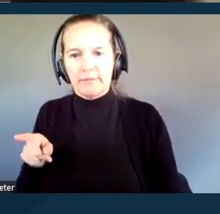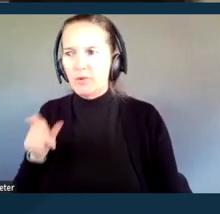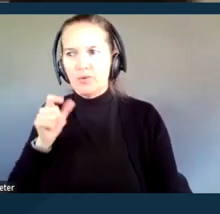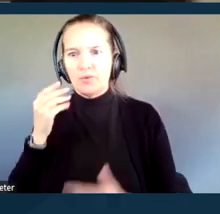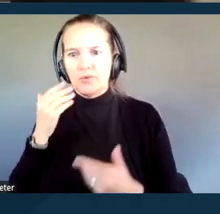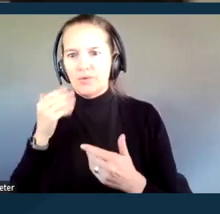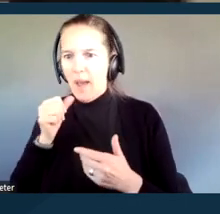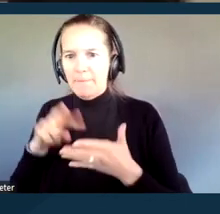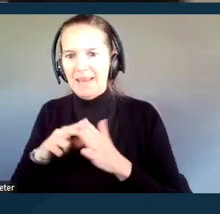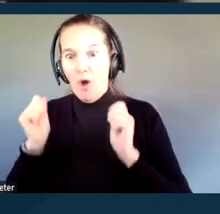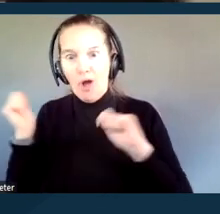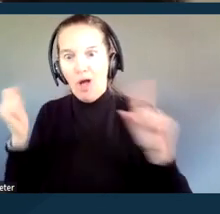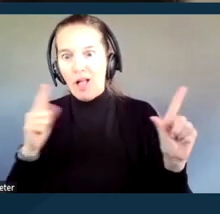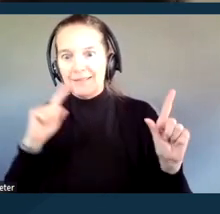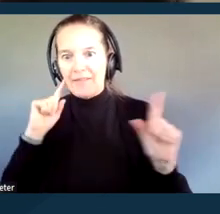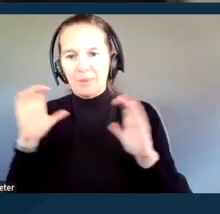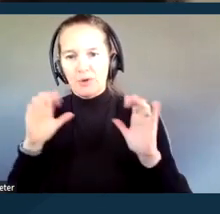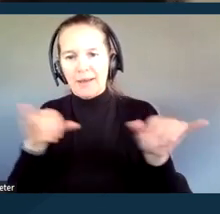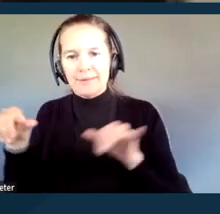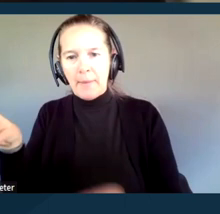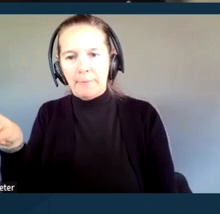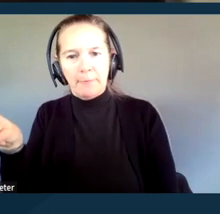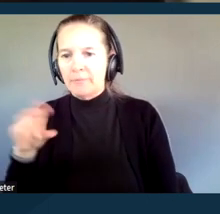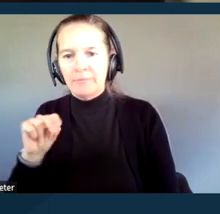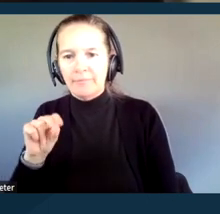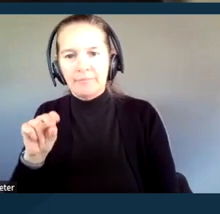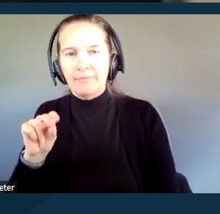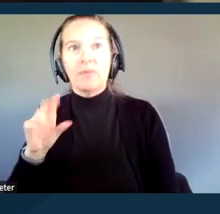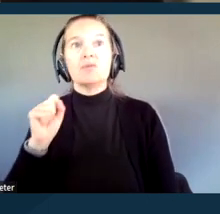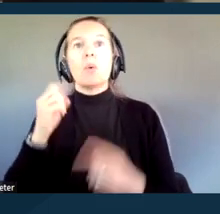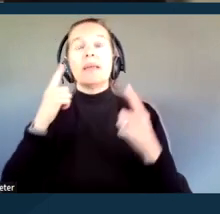Effective communication is communication that allows a person with a vision, hearing,